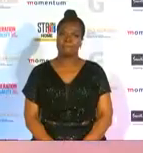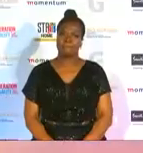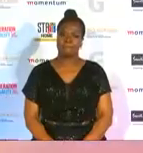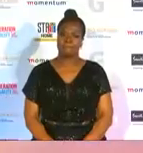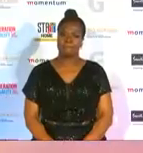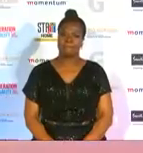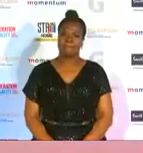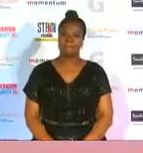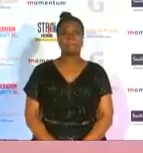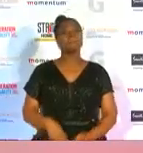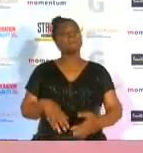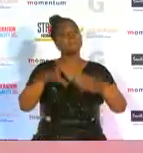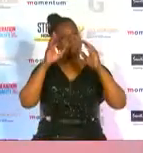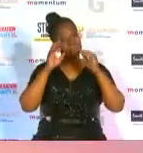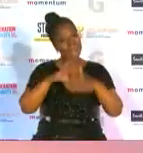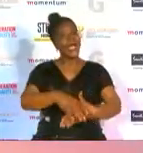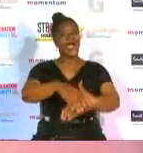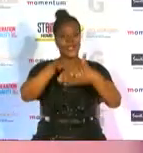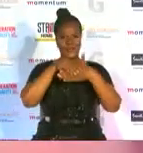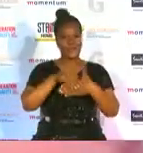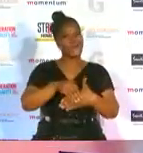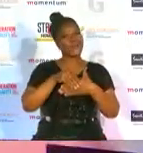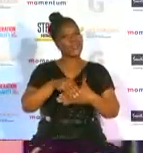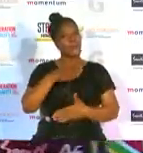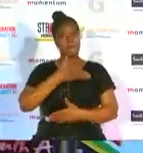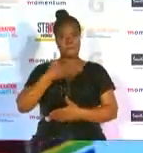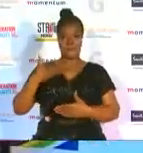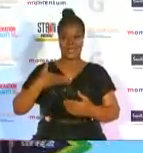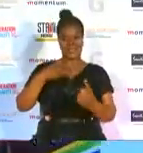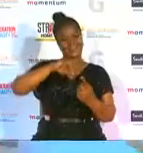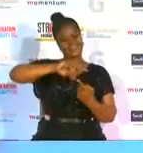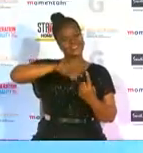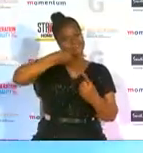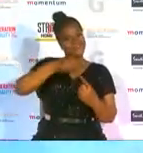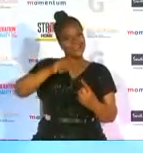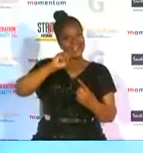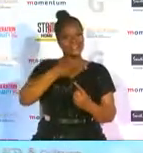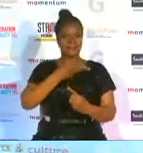and congratulations to the mother of gymnastics which is elizabeth smith on